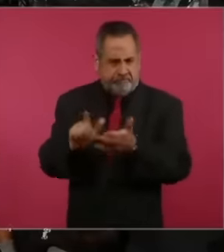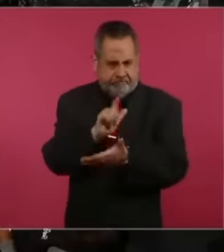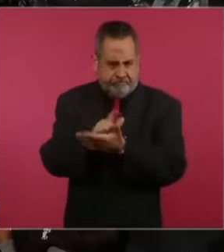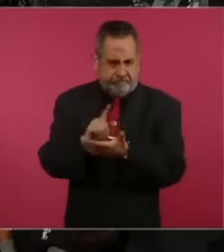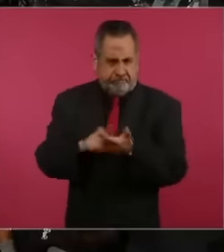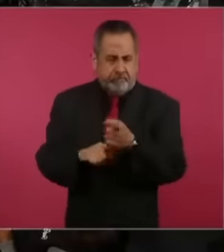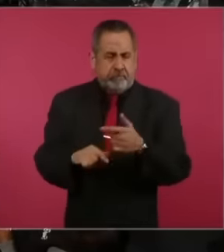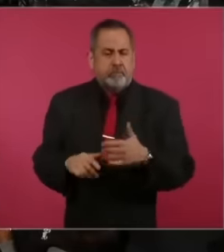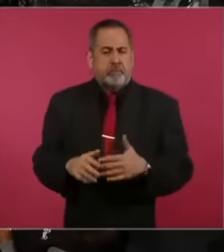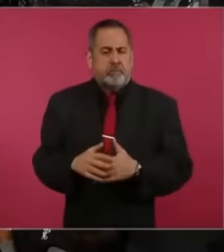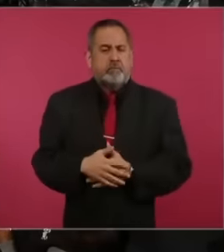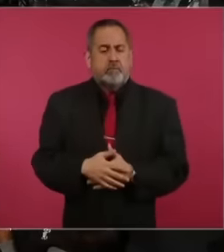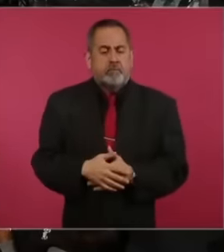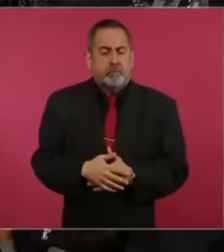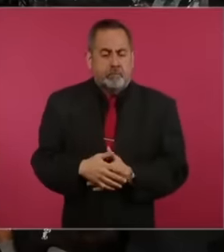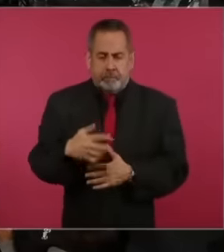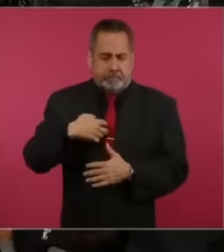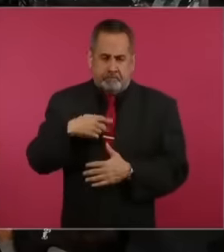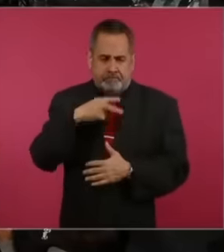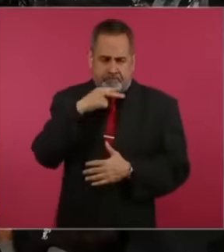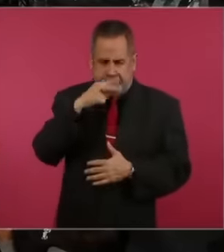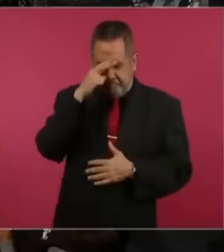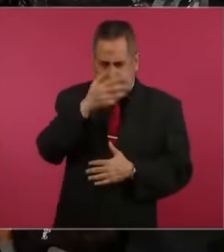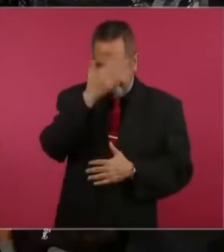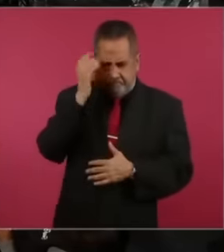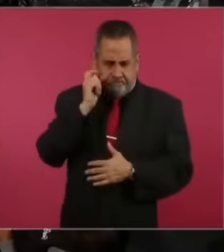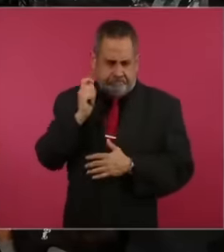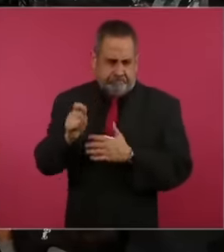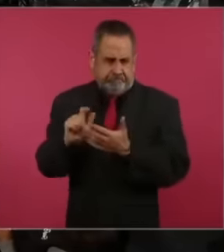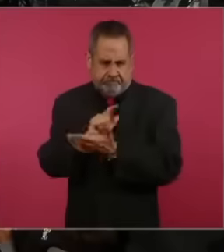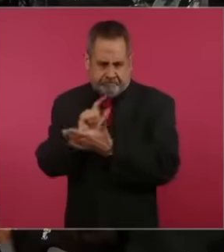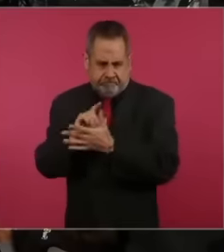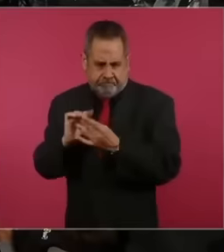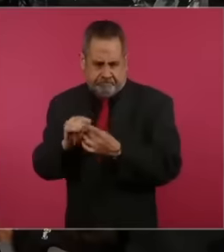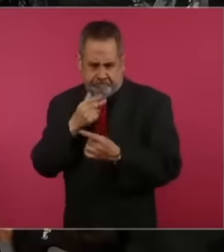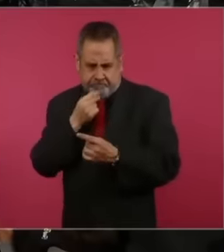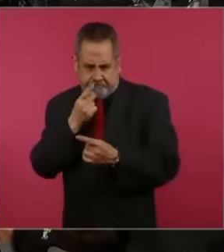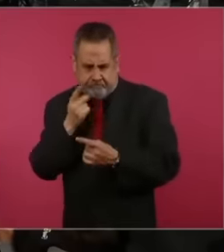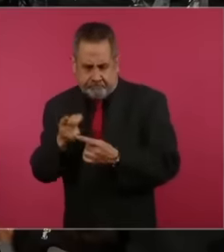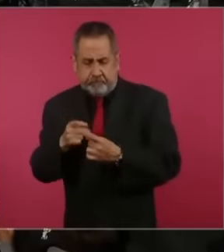I'm a neophyte in legal matters, but taking advantage of the fact that the attorney is here, the people who know